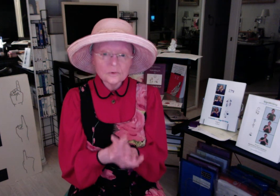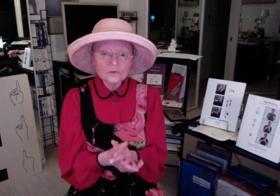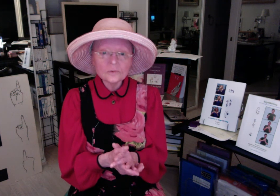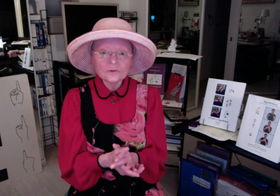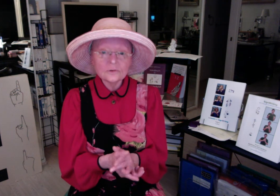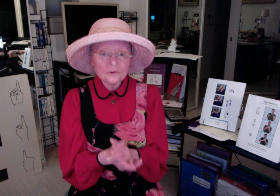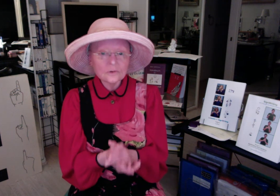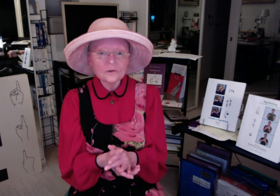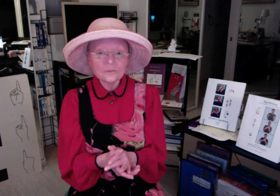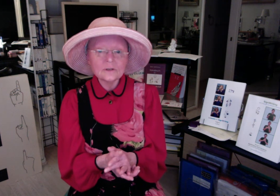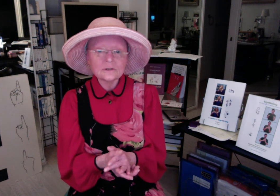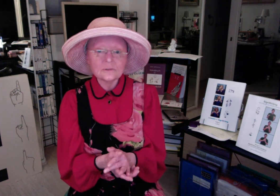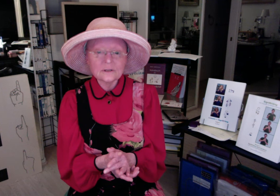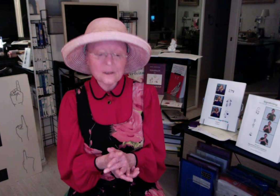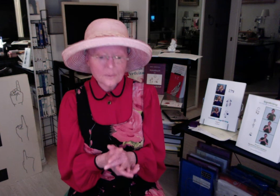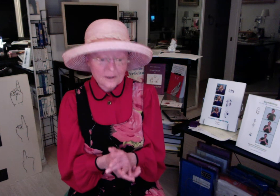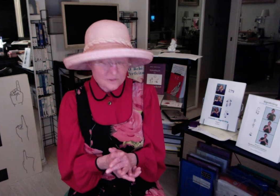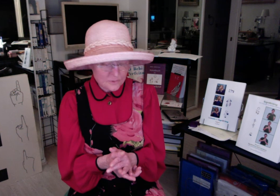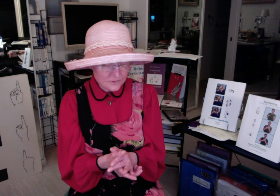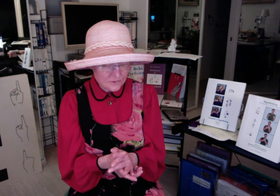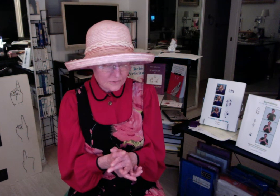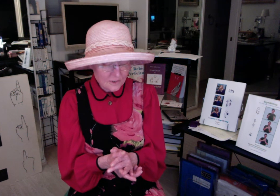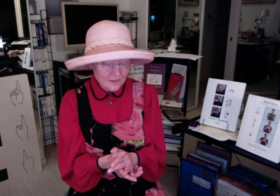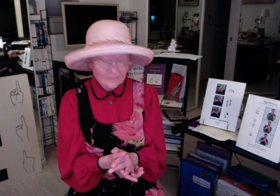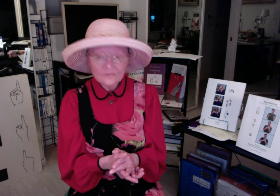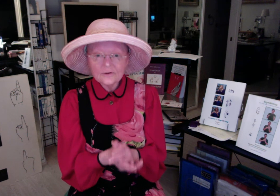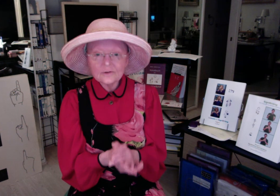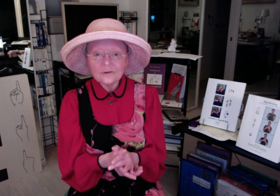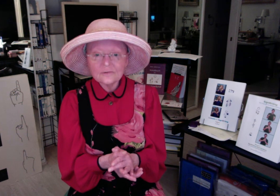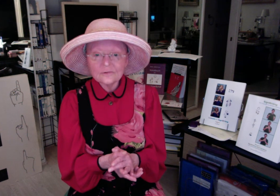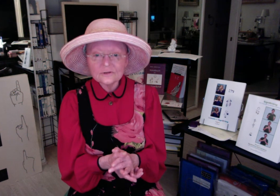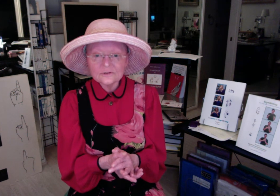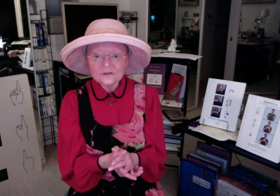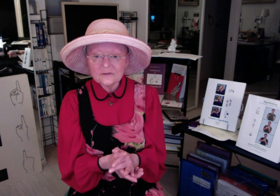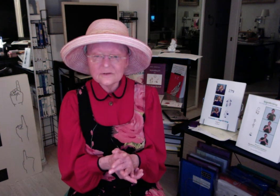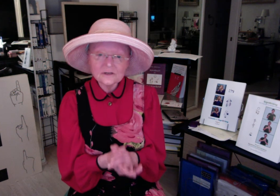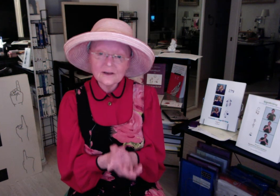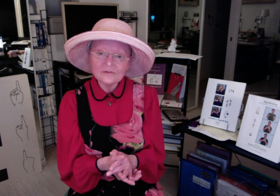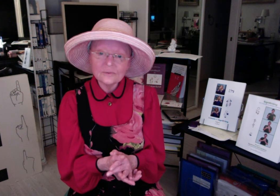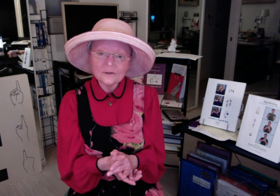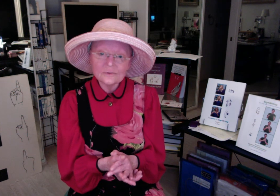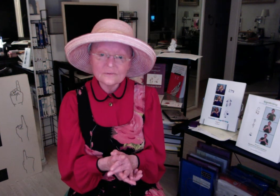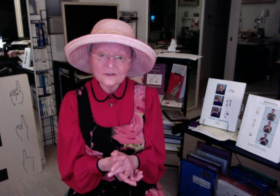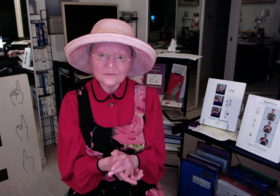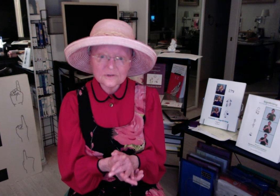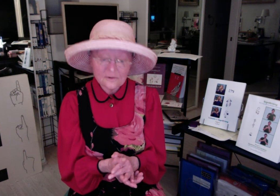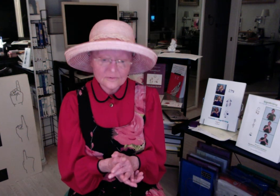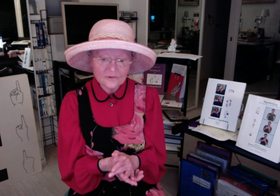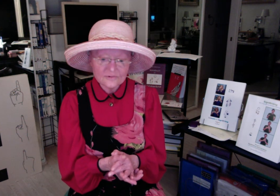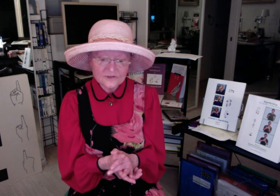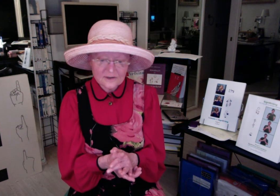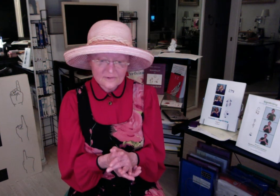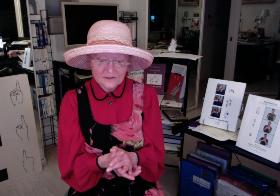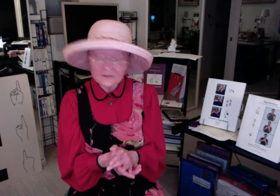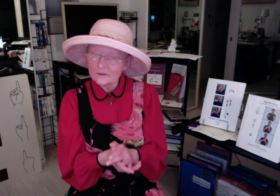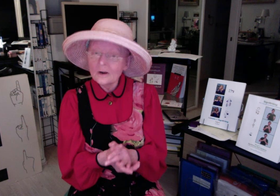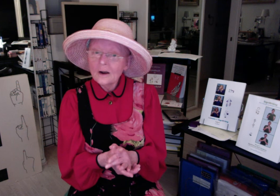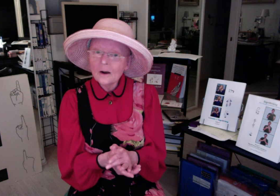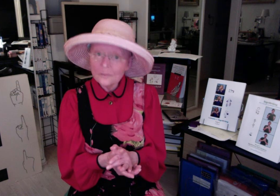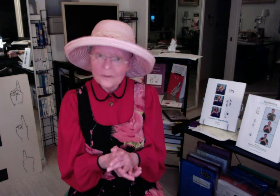with the Unicode Committee to make that possible so we're very grateful to Steve and to everybody who developed software for SignWriting. There are many